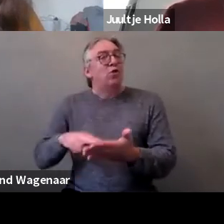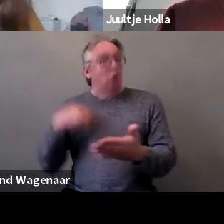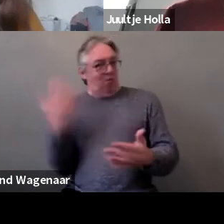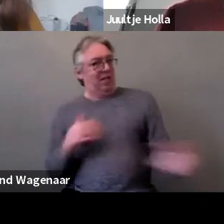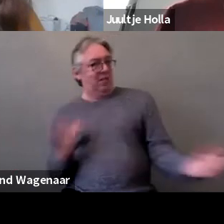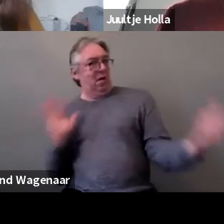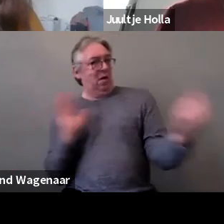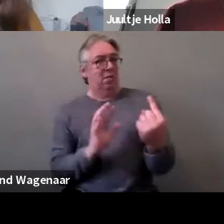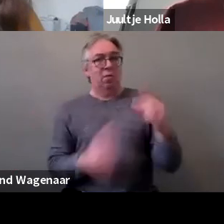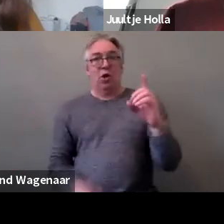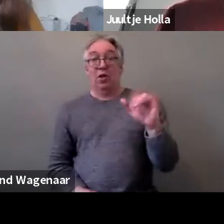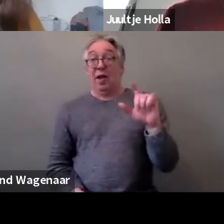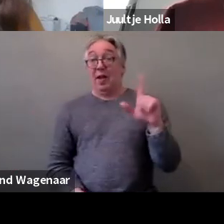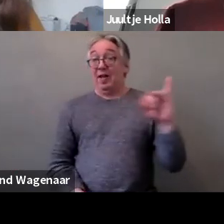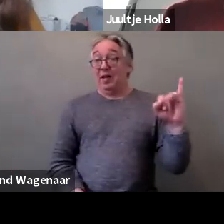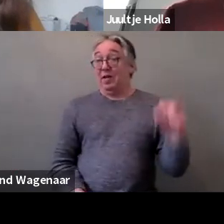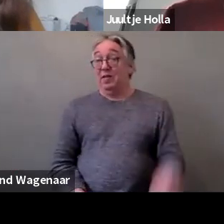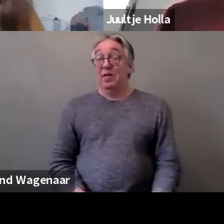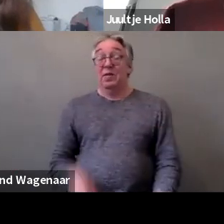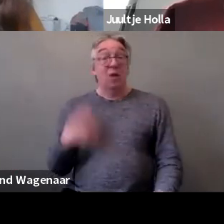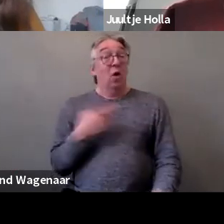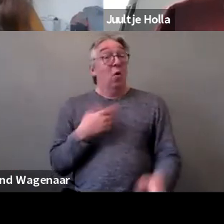We can do that because we have a structure,